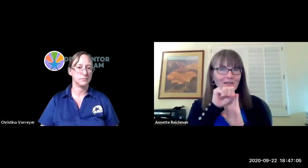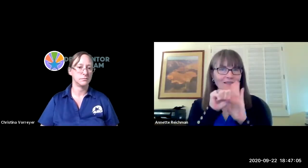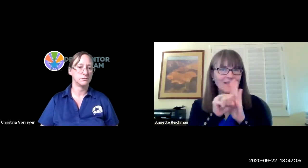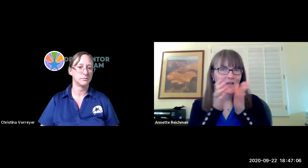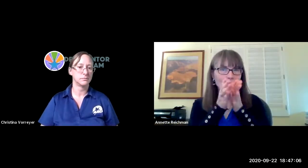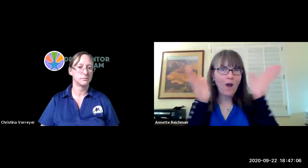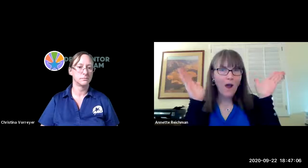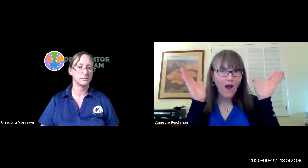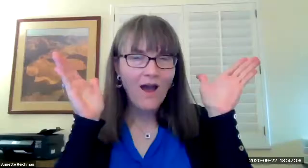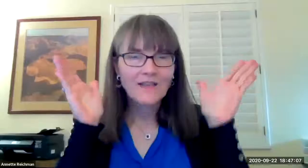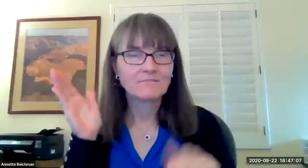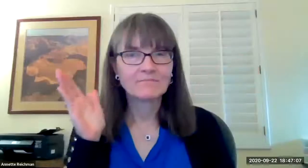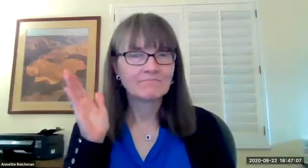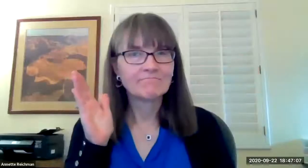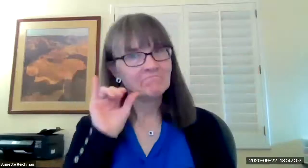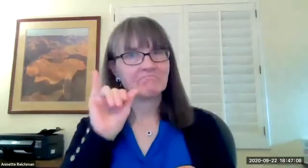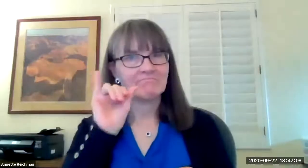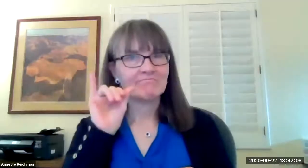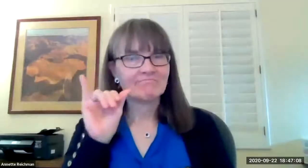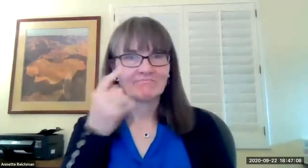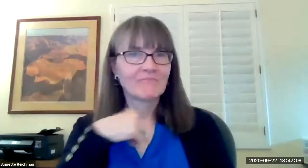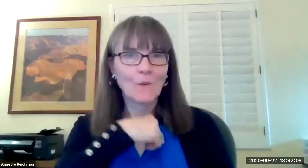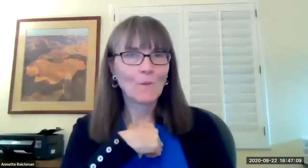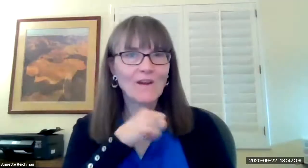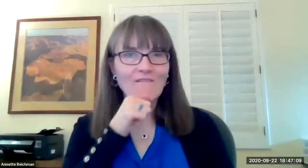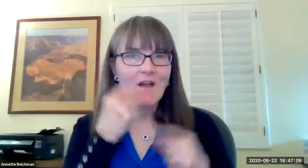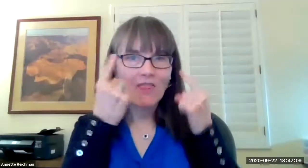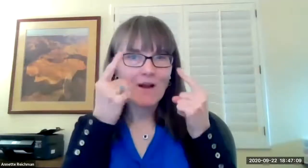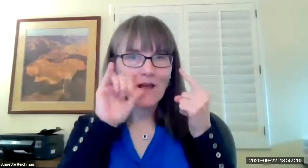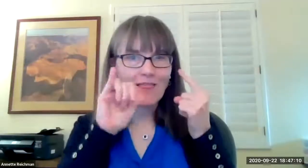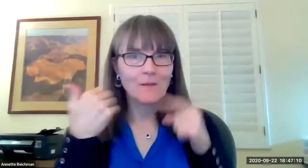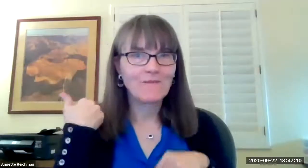just wanted to respond to the state-wide